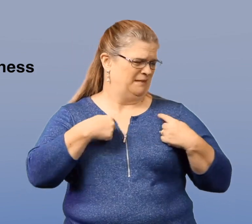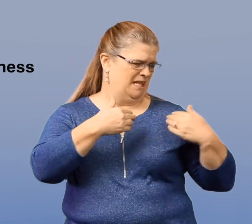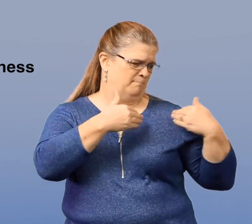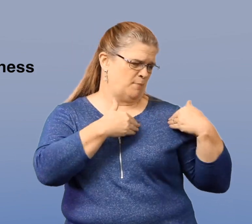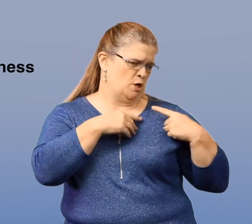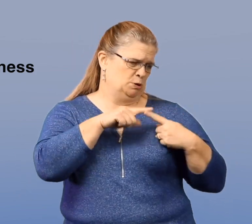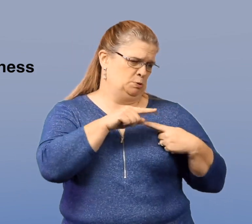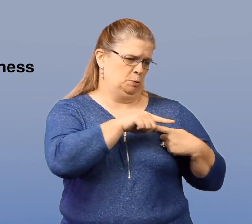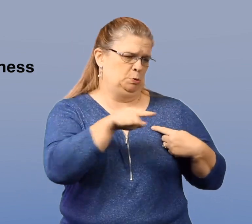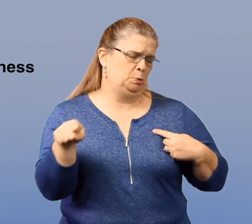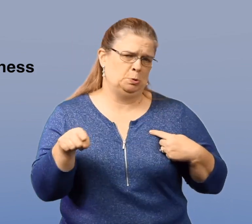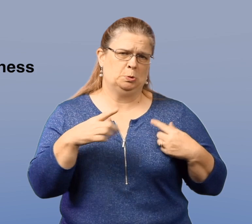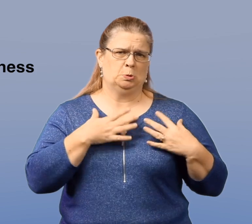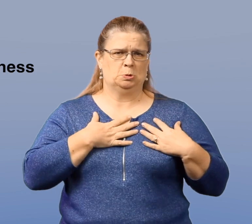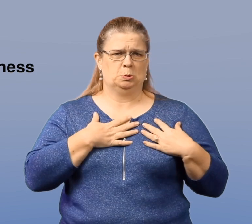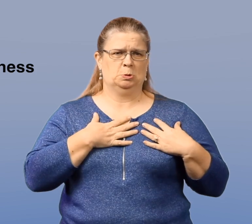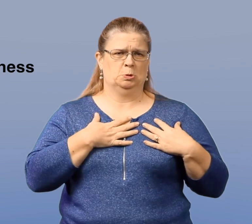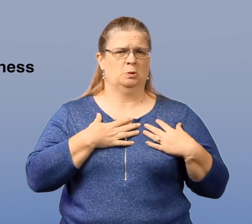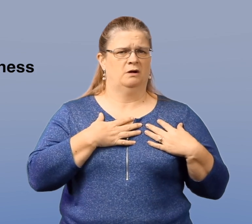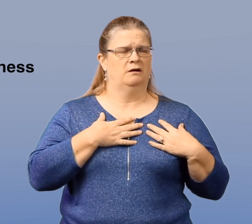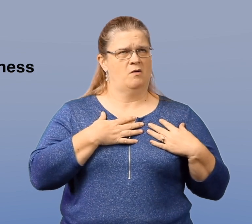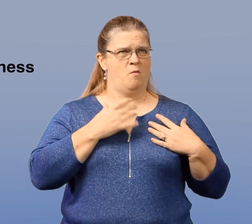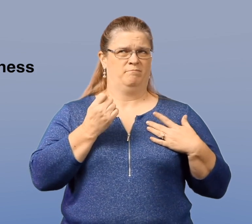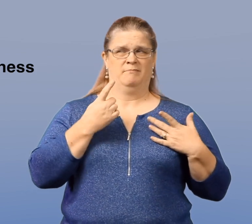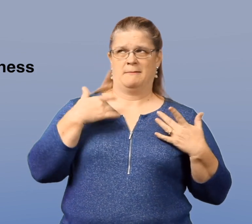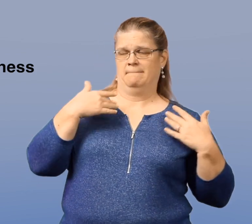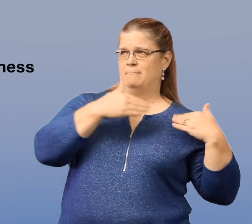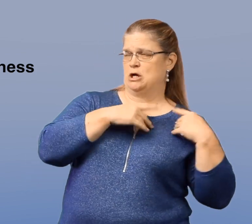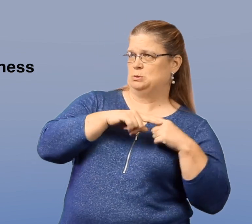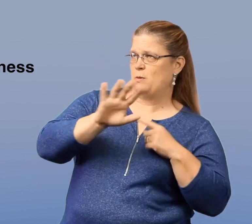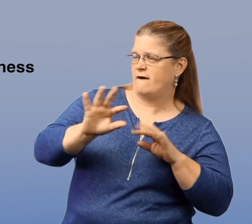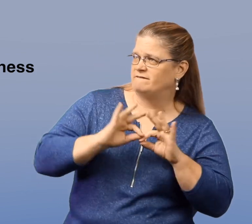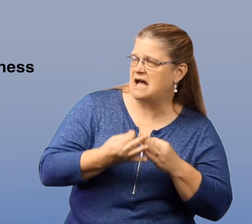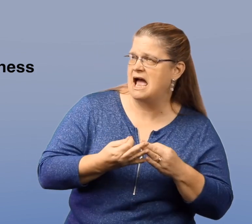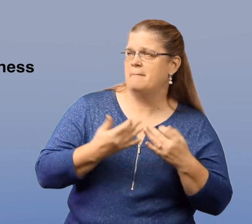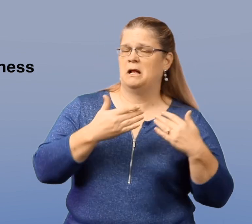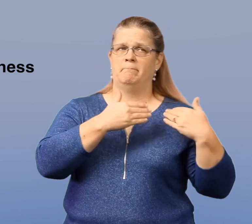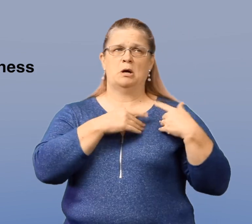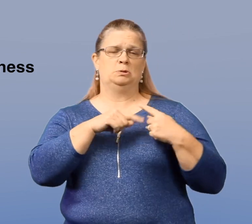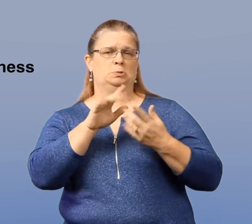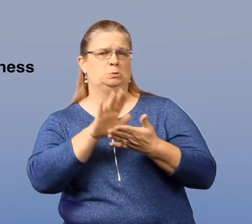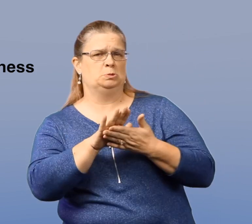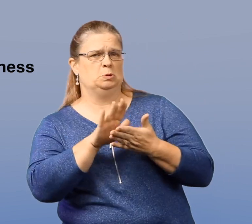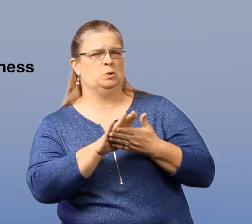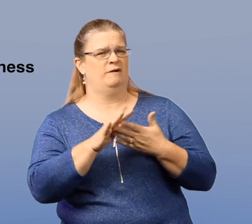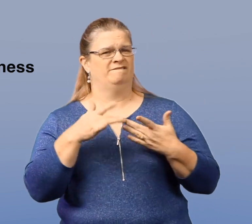as a burden to others; perhaps a burden to their family, a burden to the school,